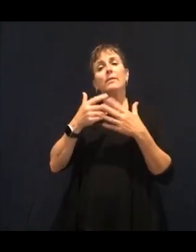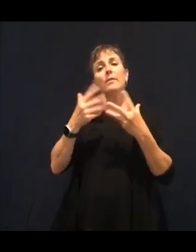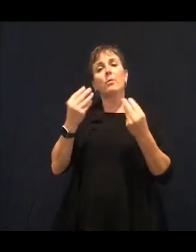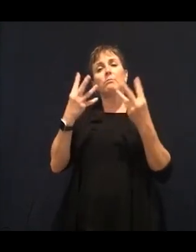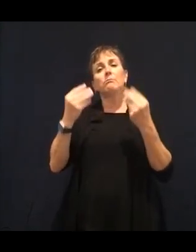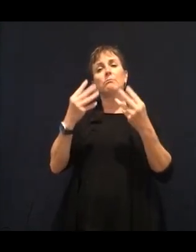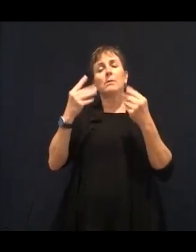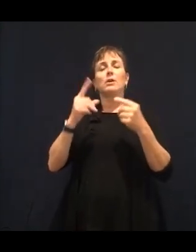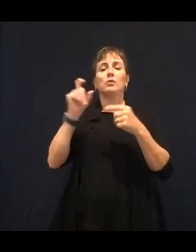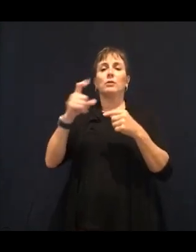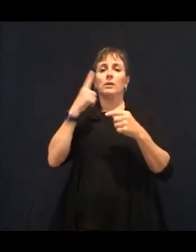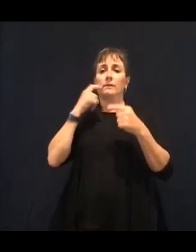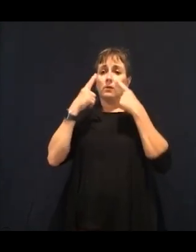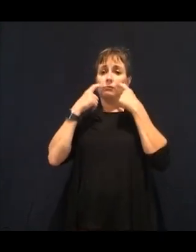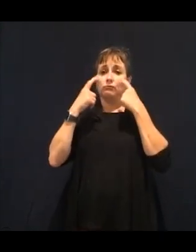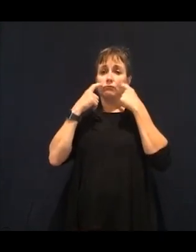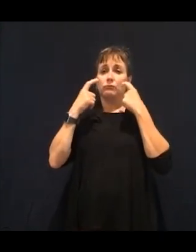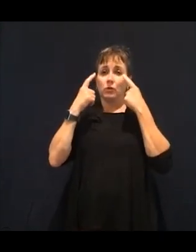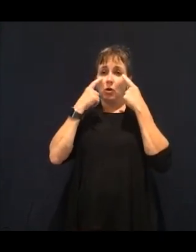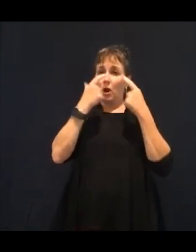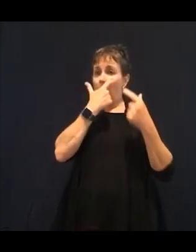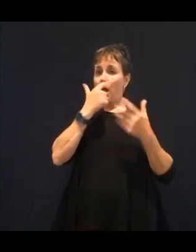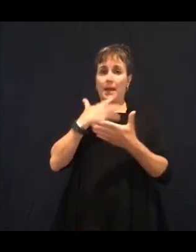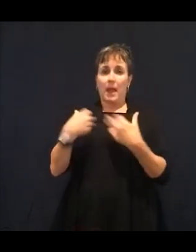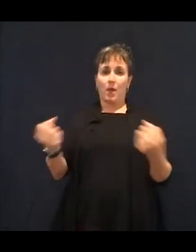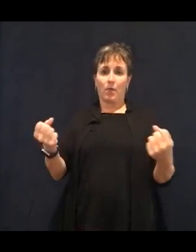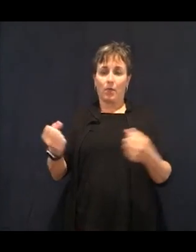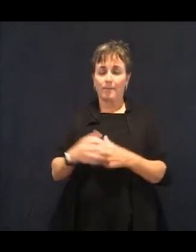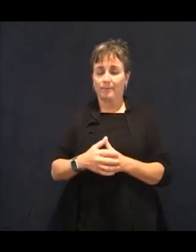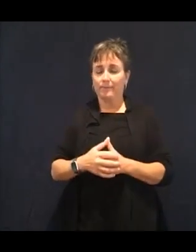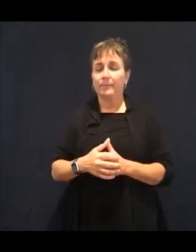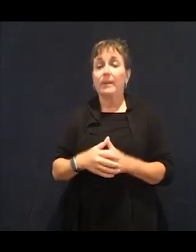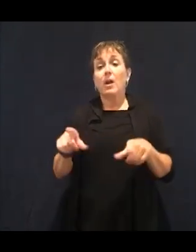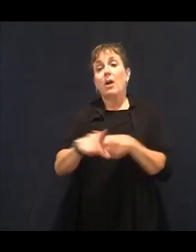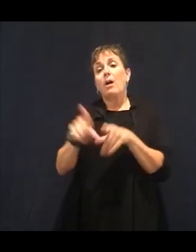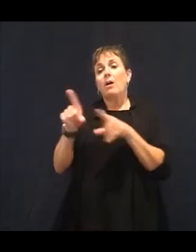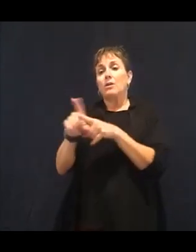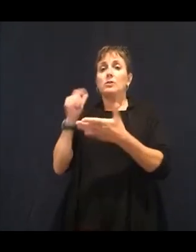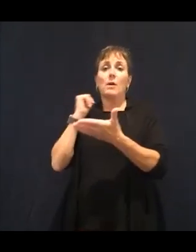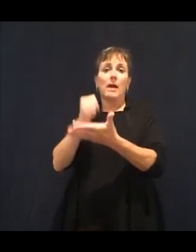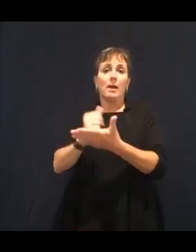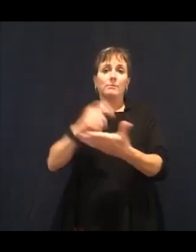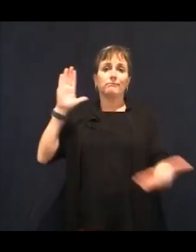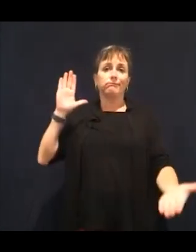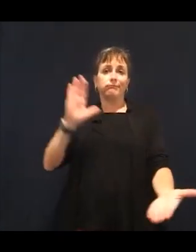this like thin, oily layer on the outer layer of our eye